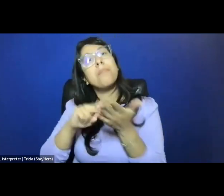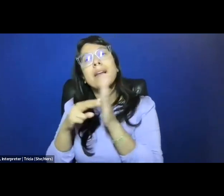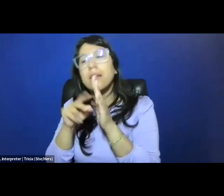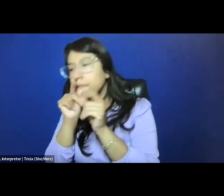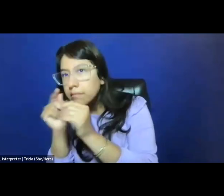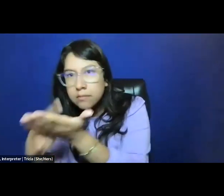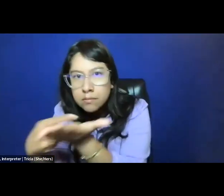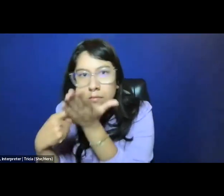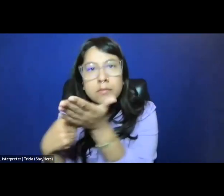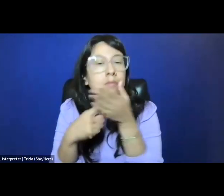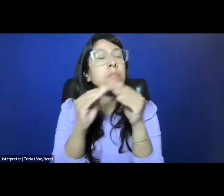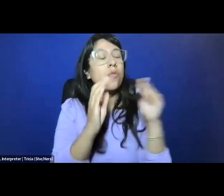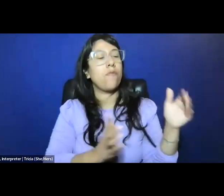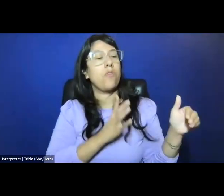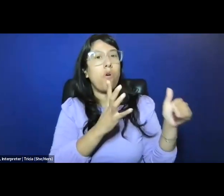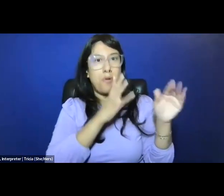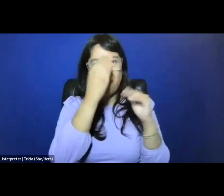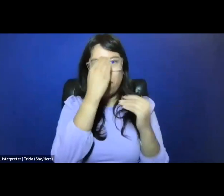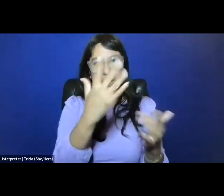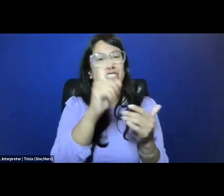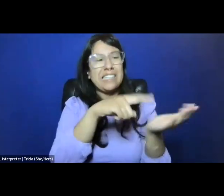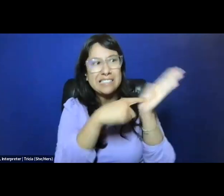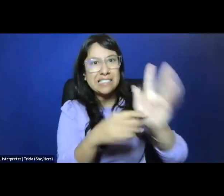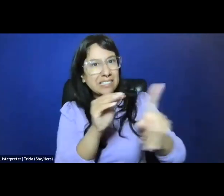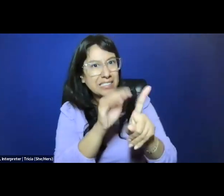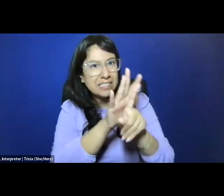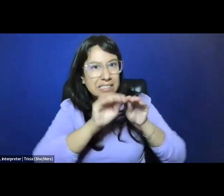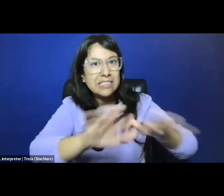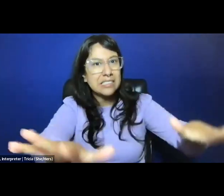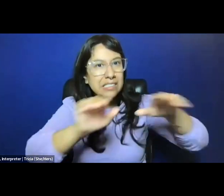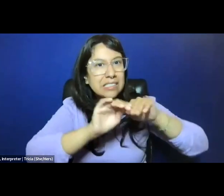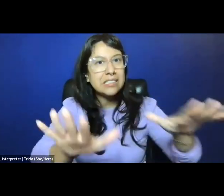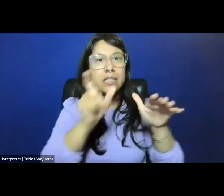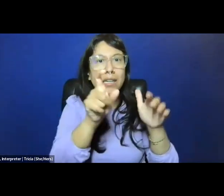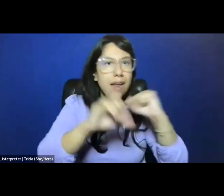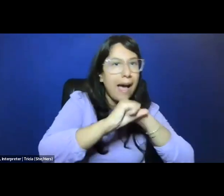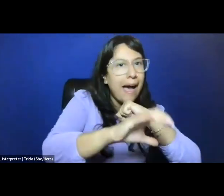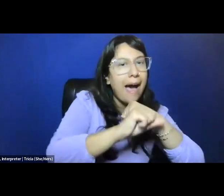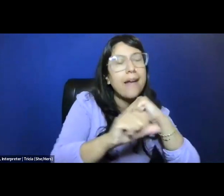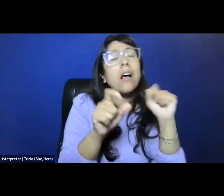the more formal information services needed visibility to get the word out about their existence, they needed to advertise,